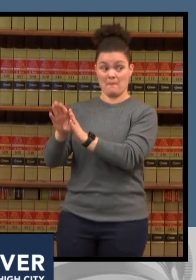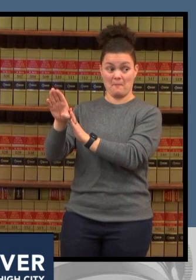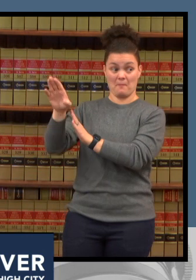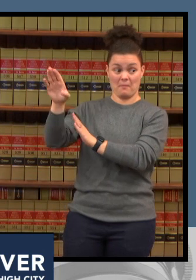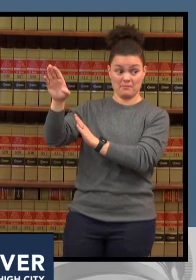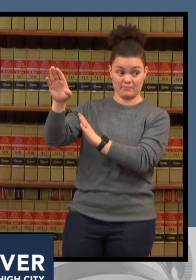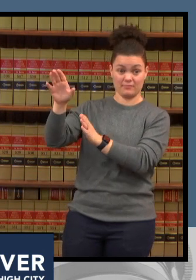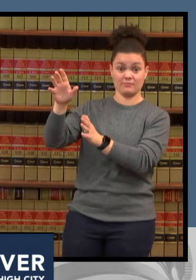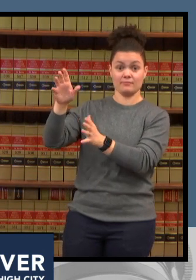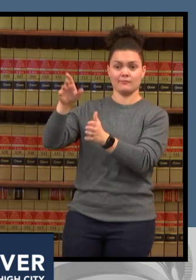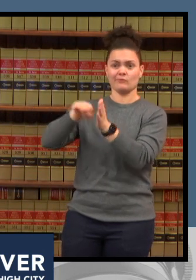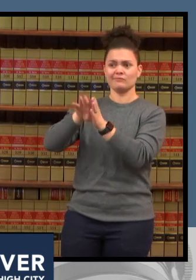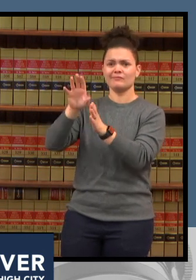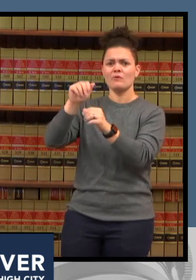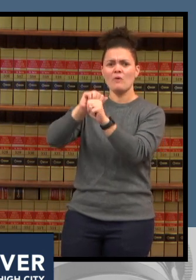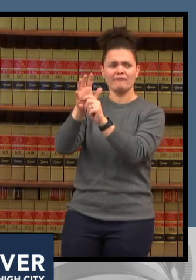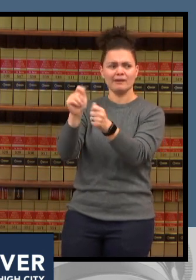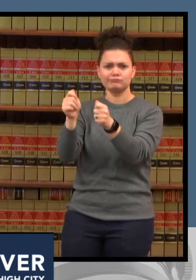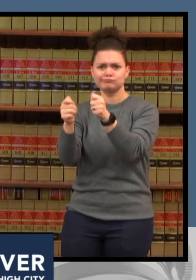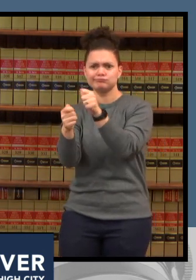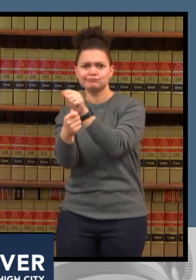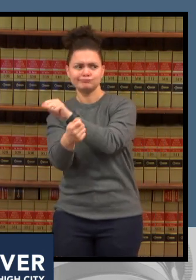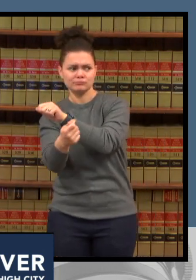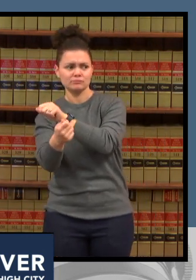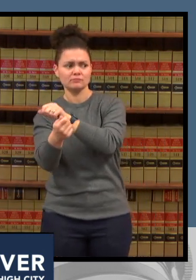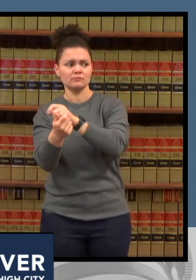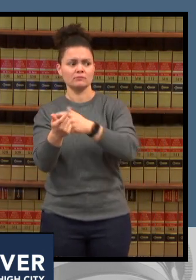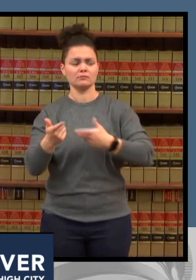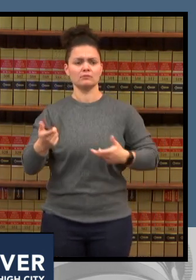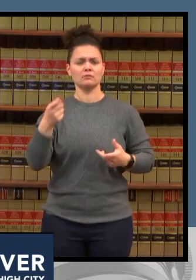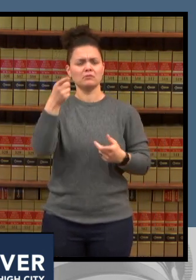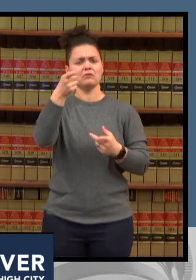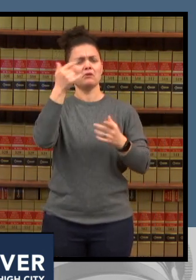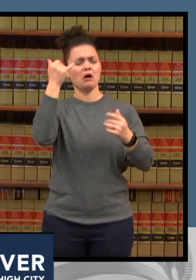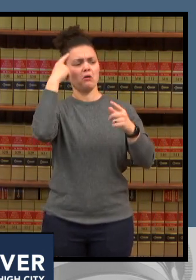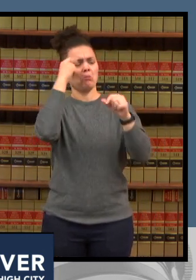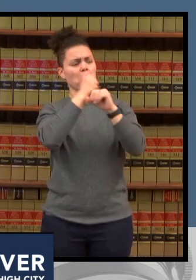are not covet patients and then you think about this nursing shortage that we are living through